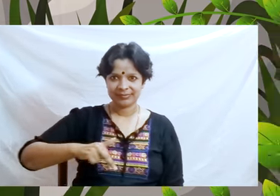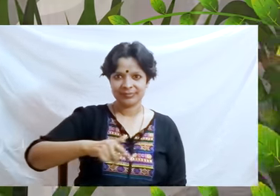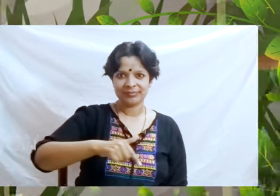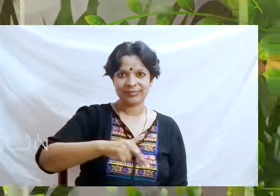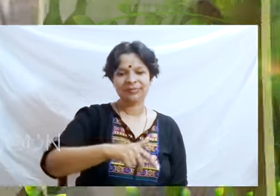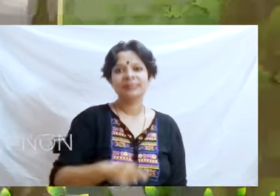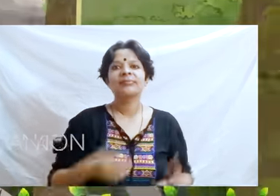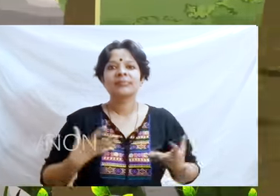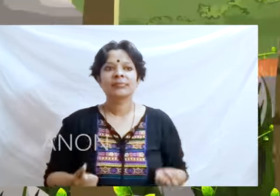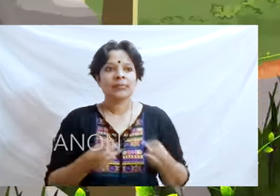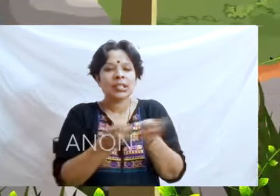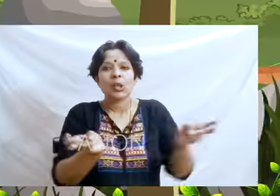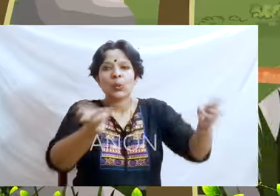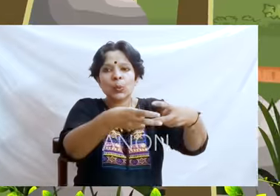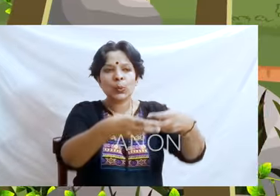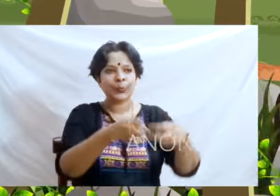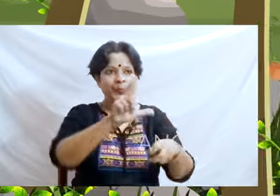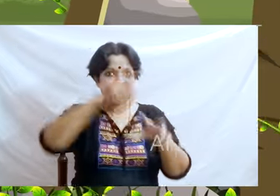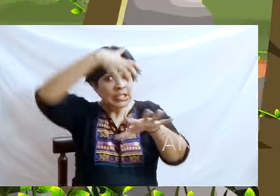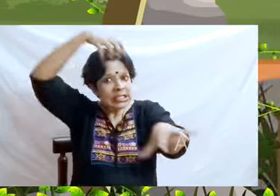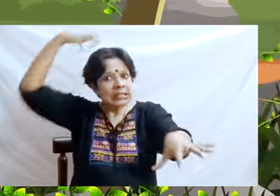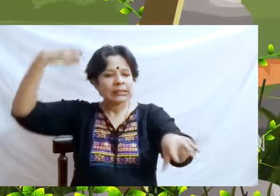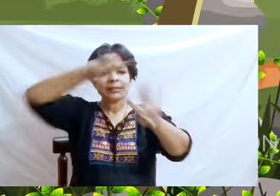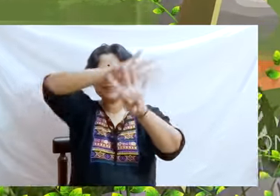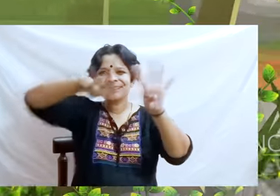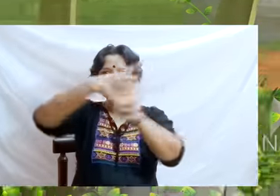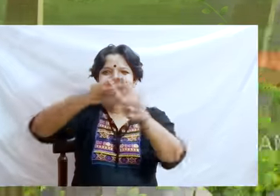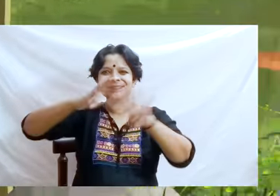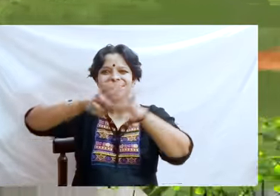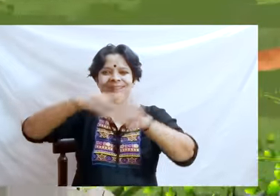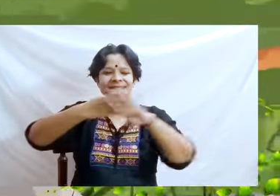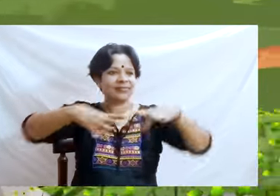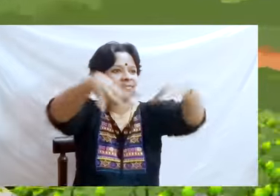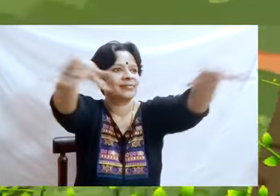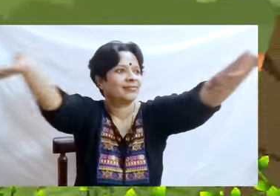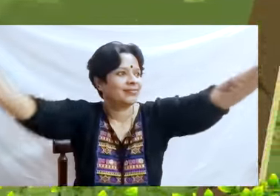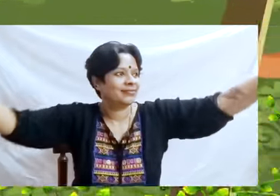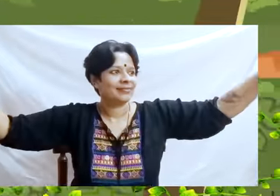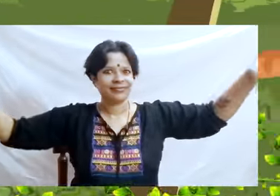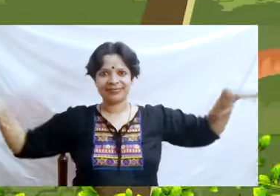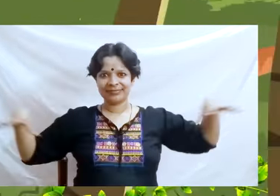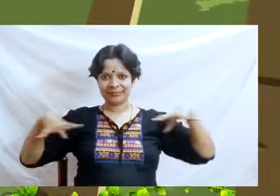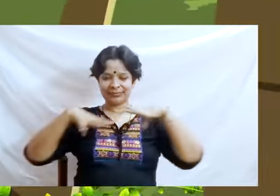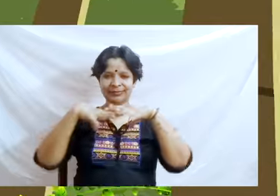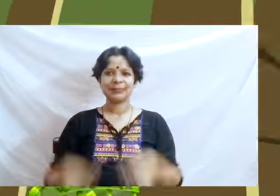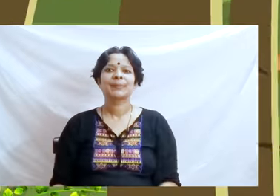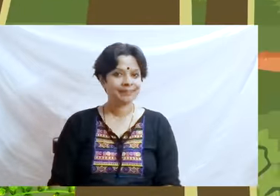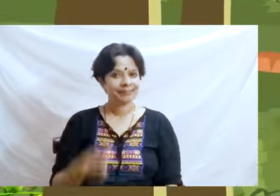The next day two hunters came to the jungle. They went to the lion’s lair, and set a huge rope snare!